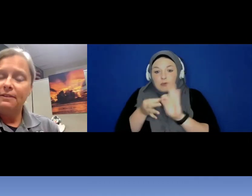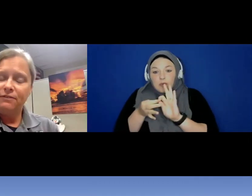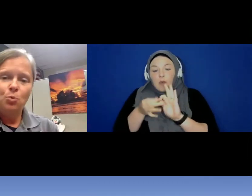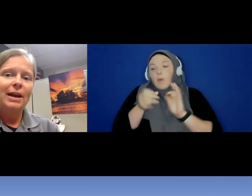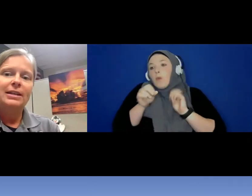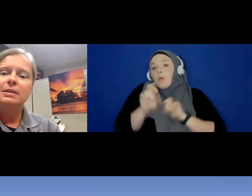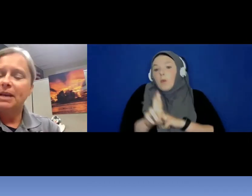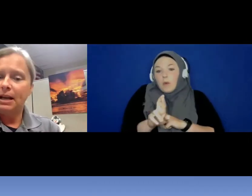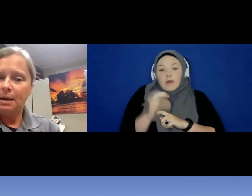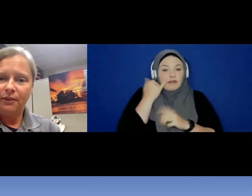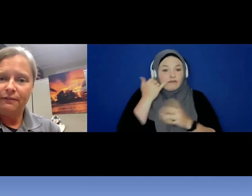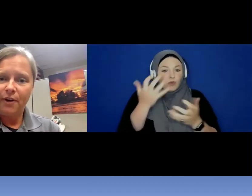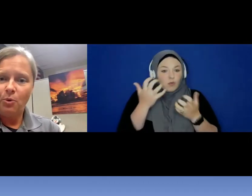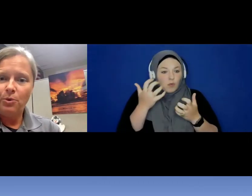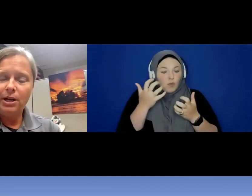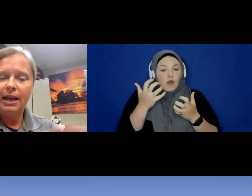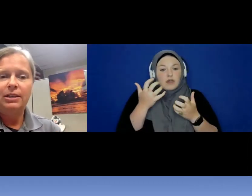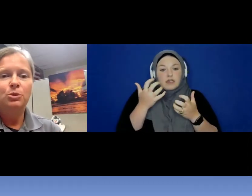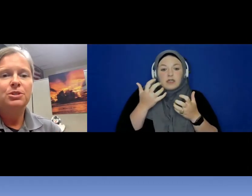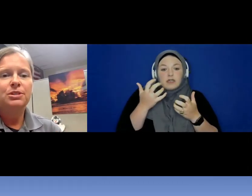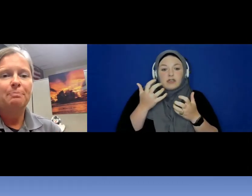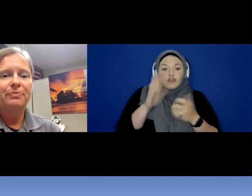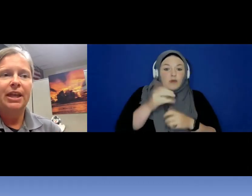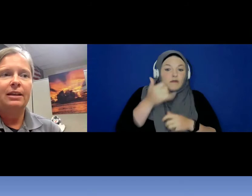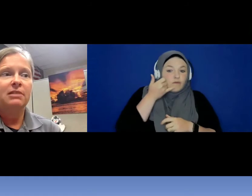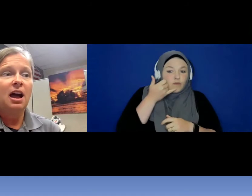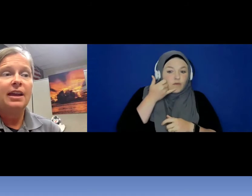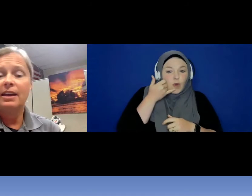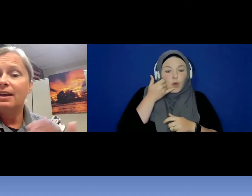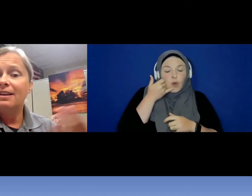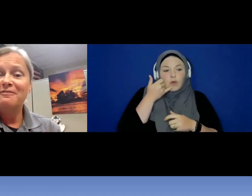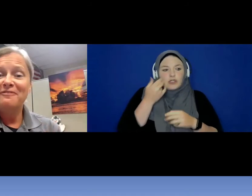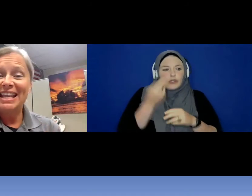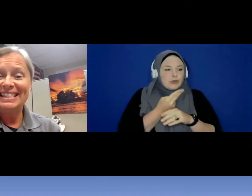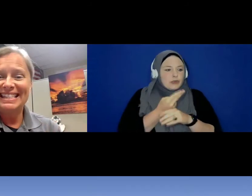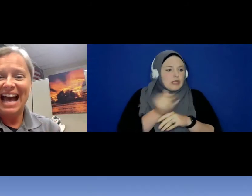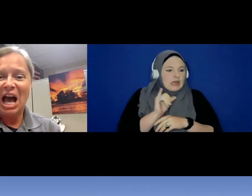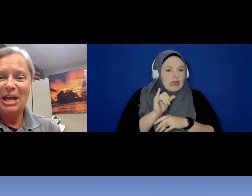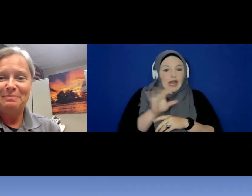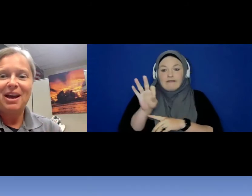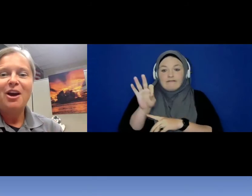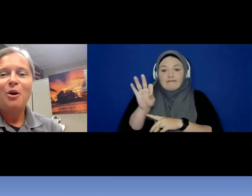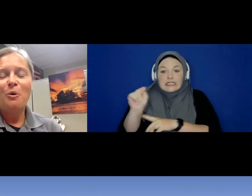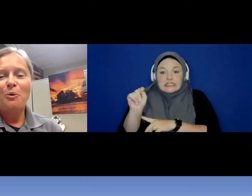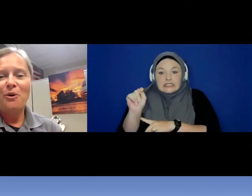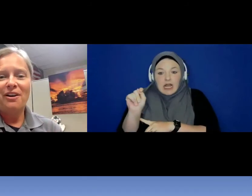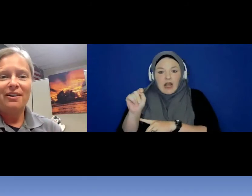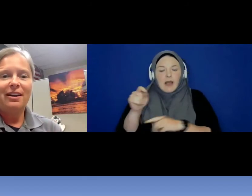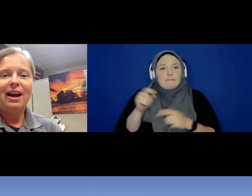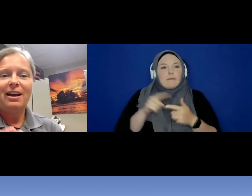if you wanted to pick up your phone and use something like FaceTime or a